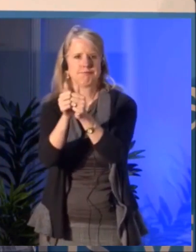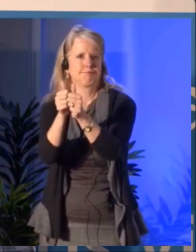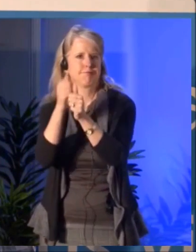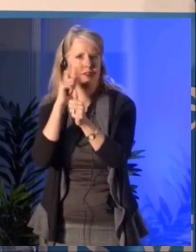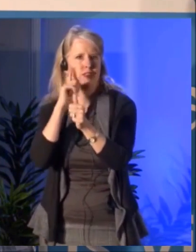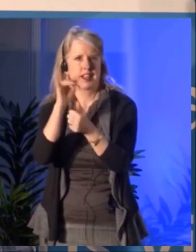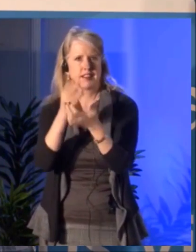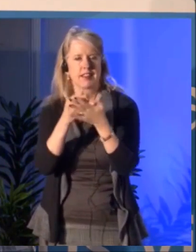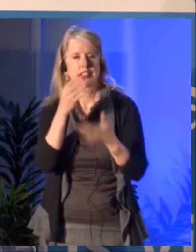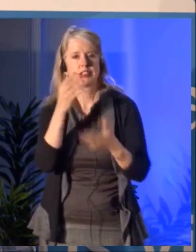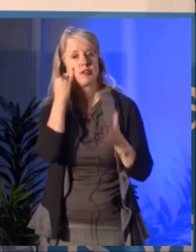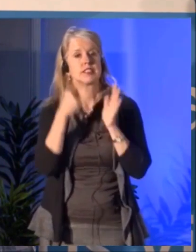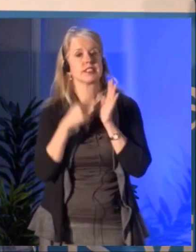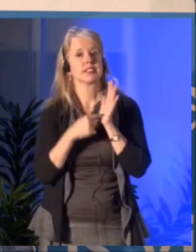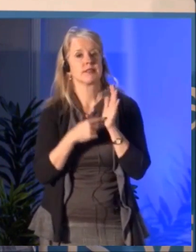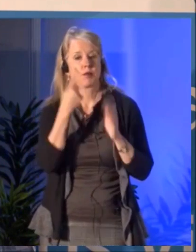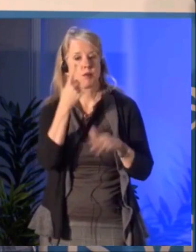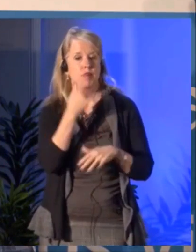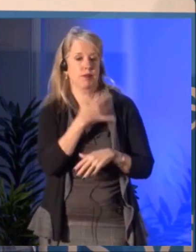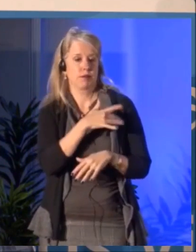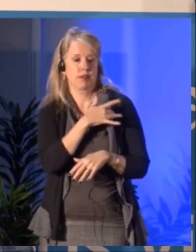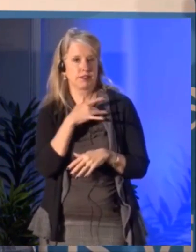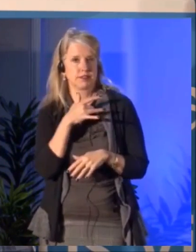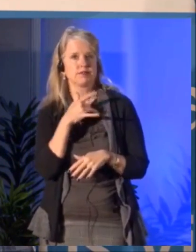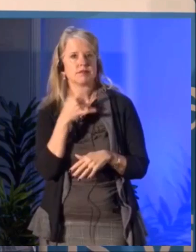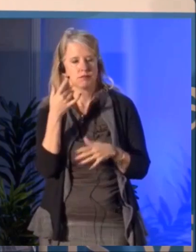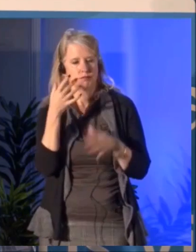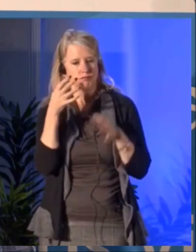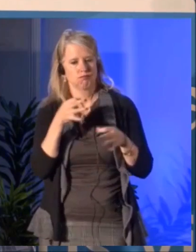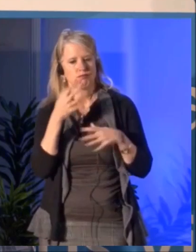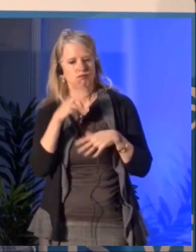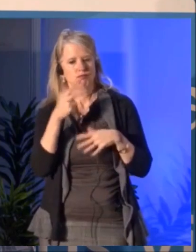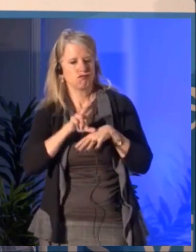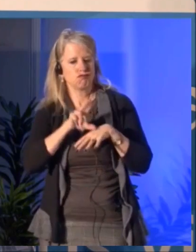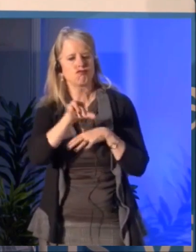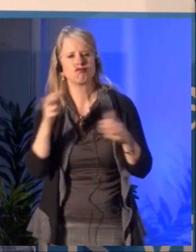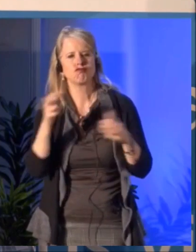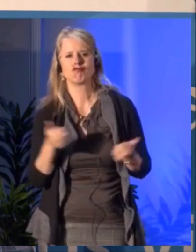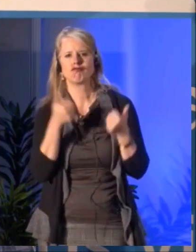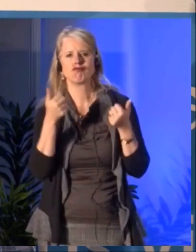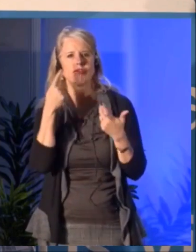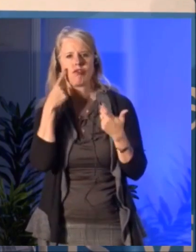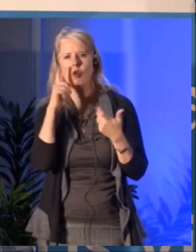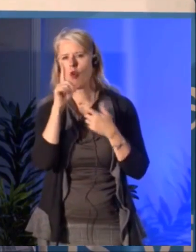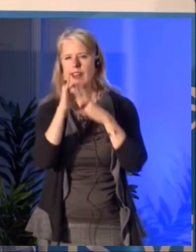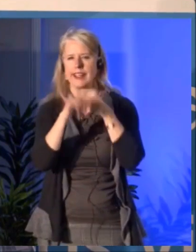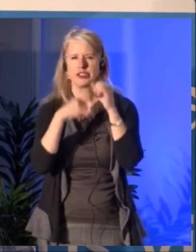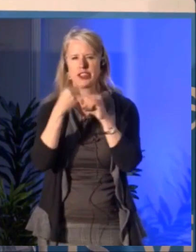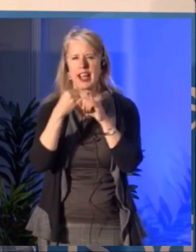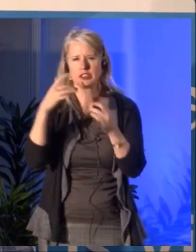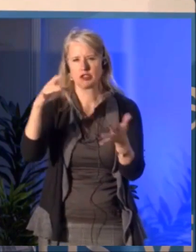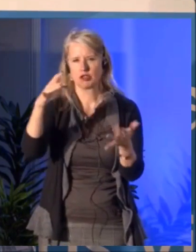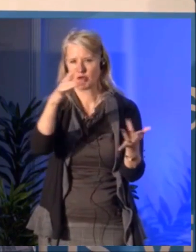by the actions of local funders, of provincial funders. Because the way it works is the more there is public